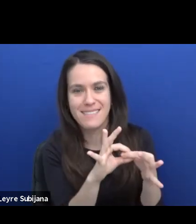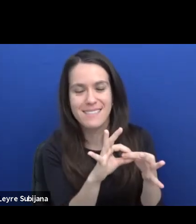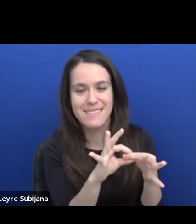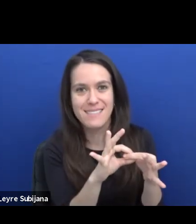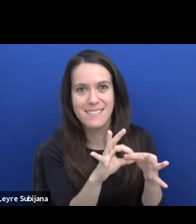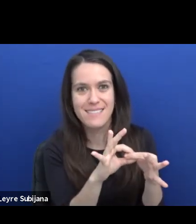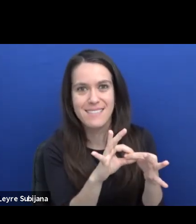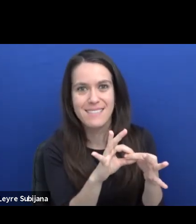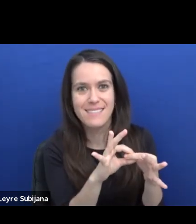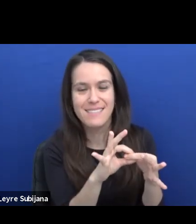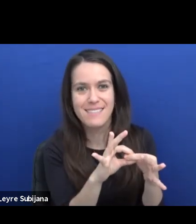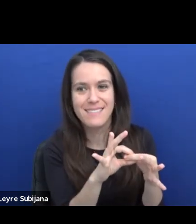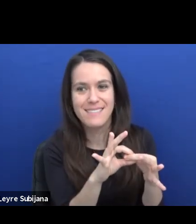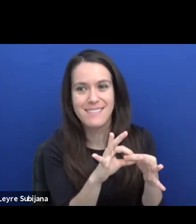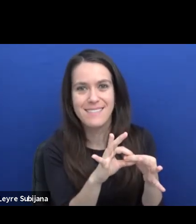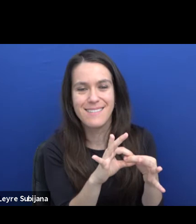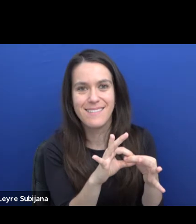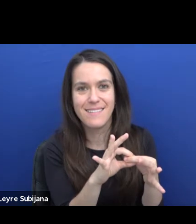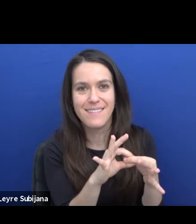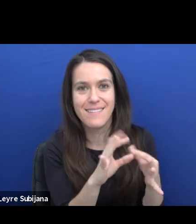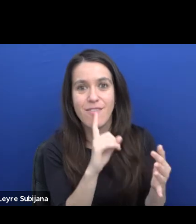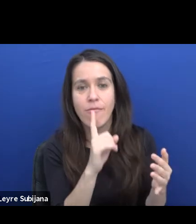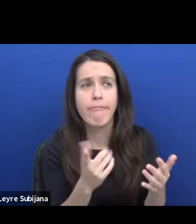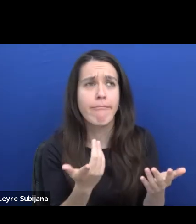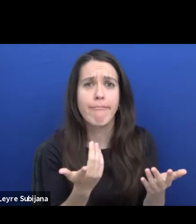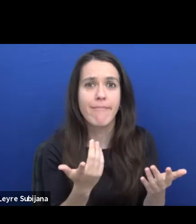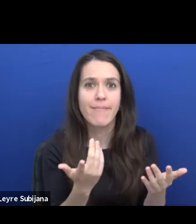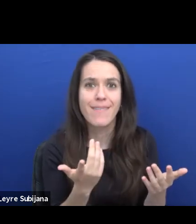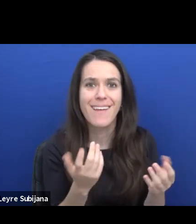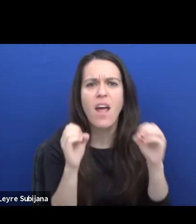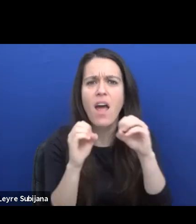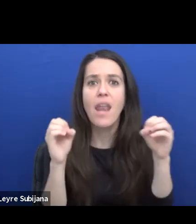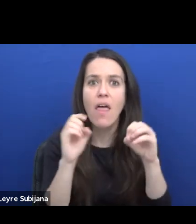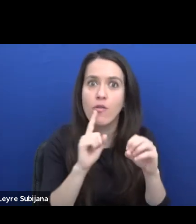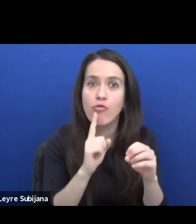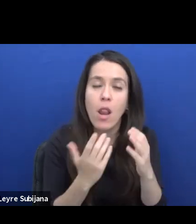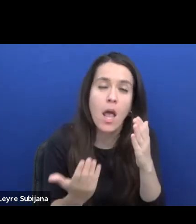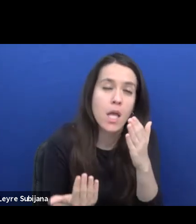because nothing is completely new. If you do like an audio work,